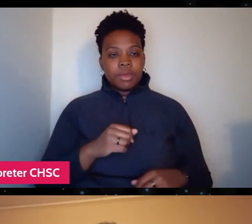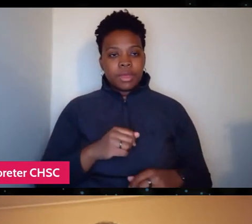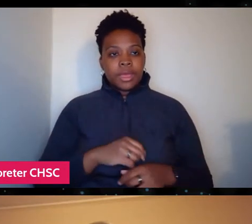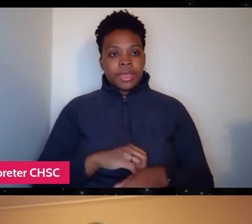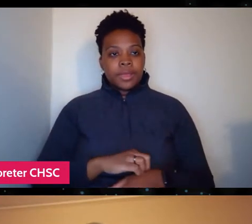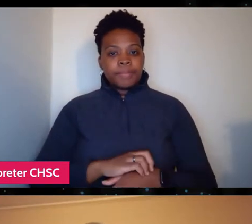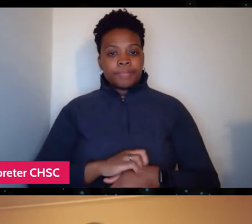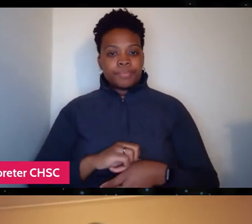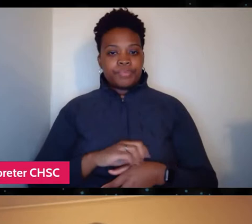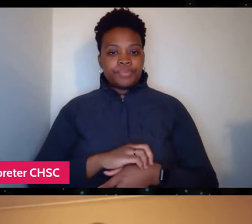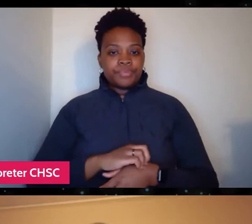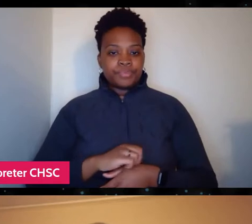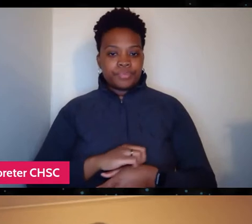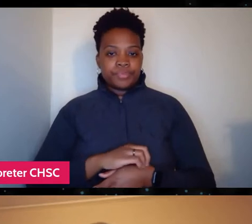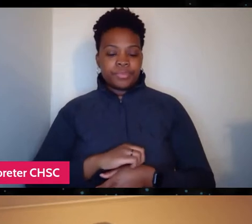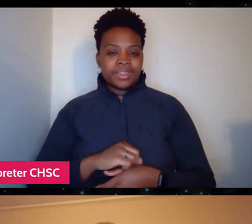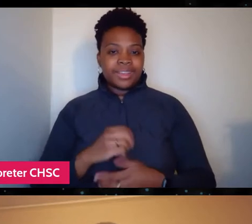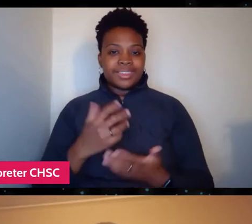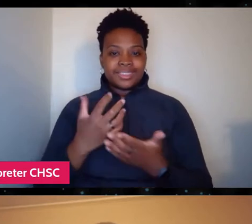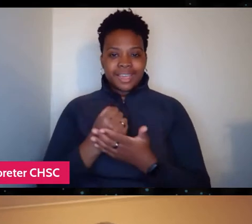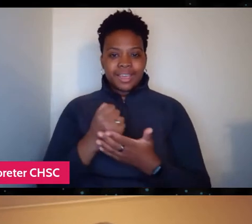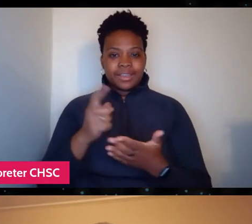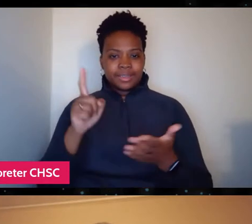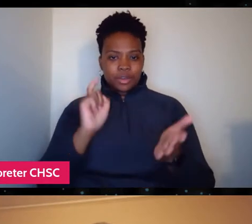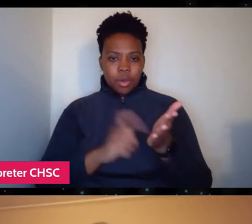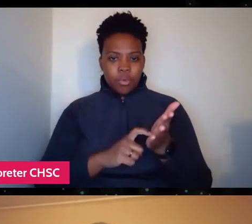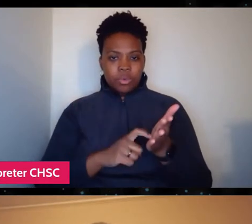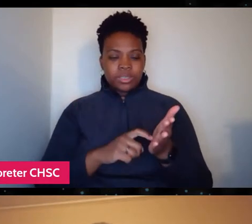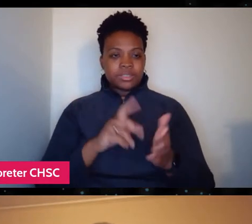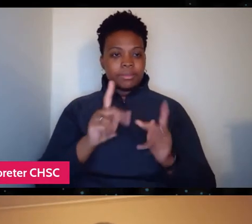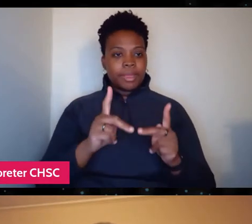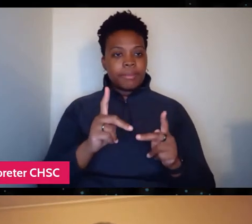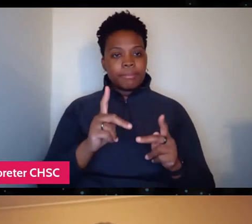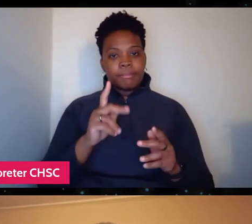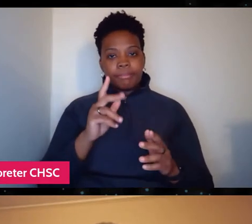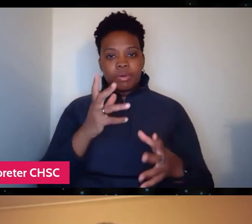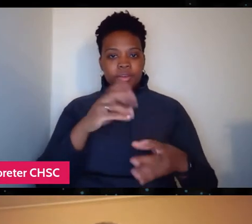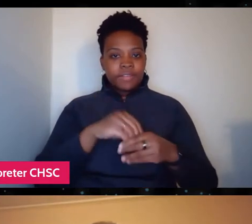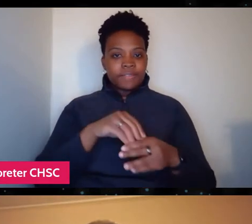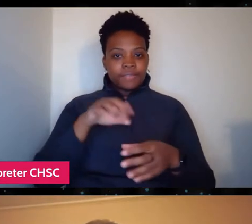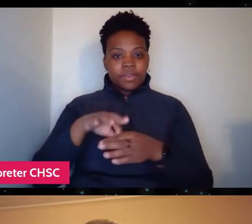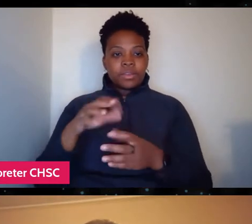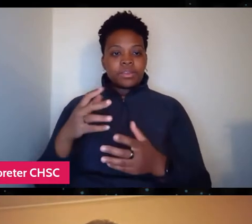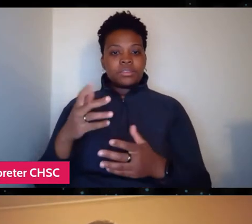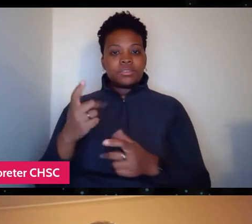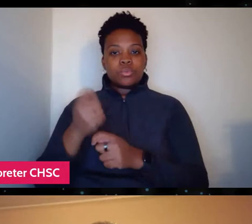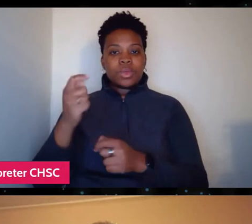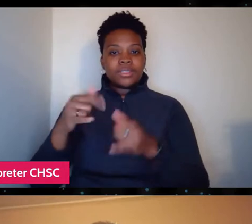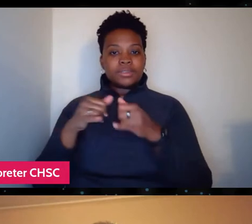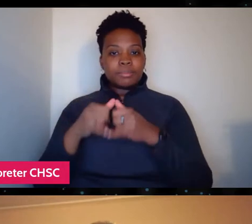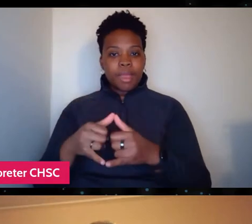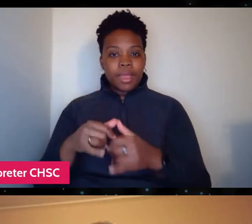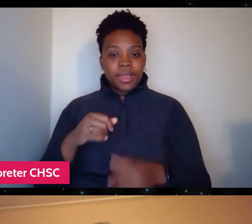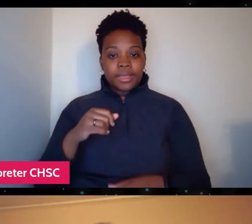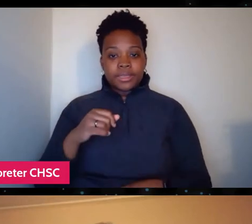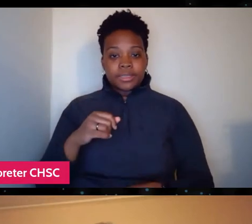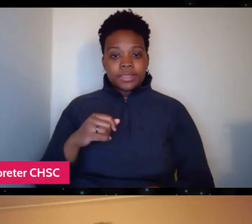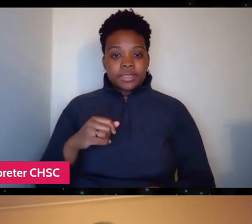get the screening noticed and get people tuning in and voting for us to win this Global Health Prize that were in the running for and I said to him